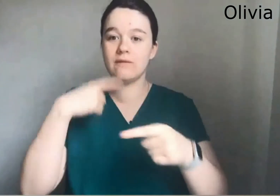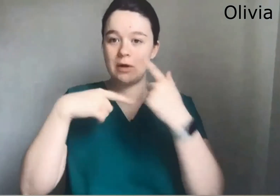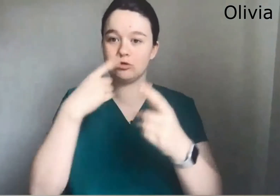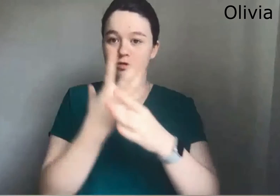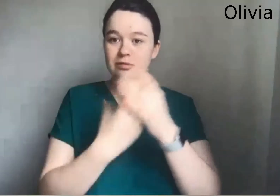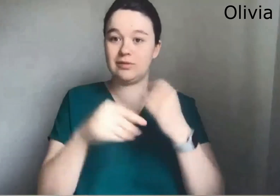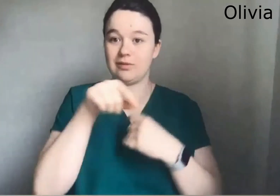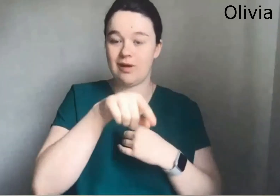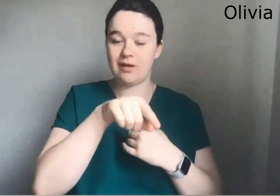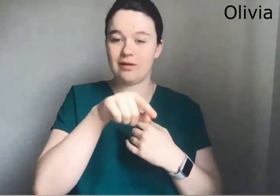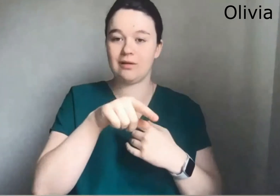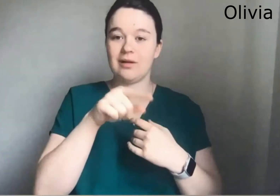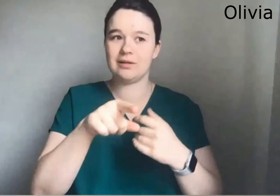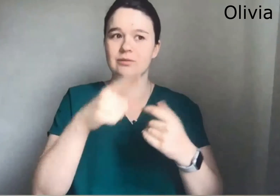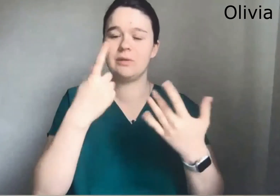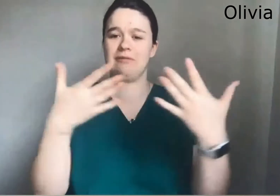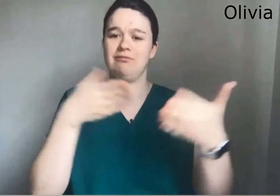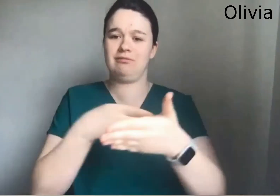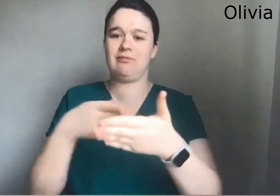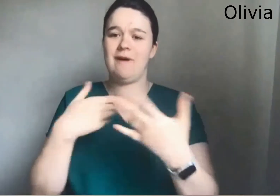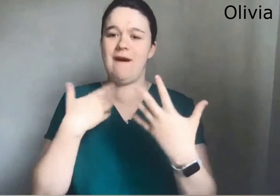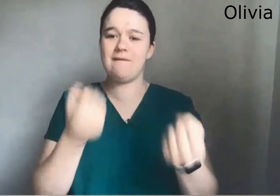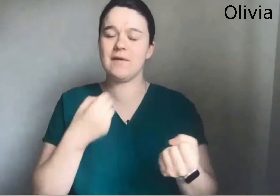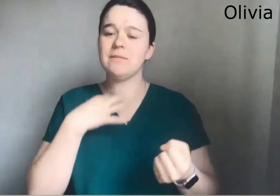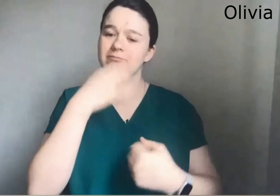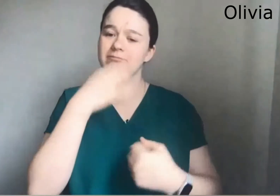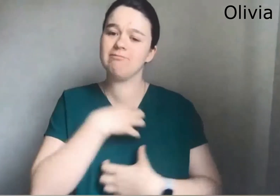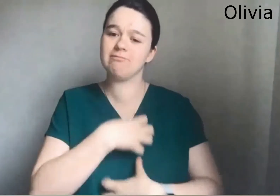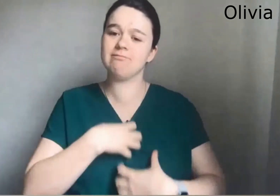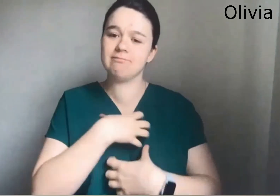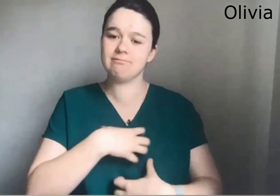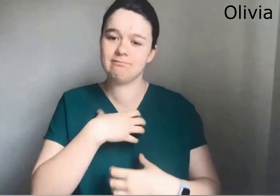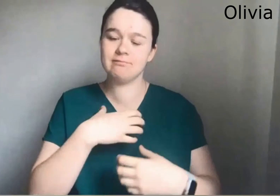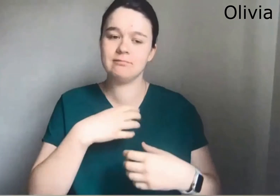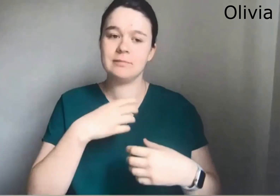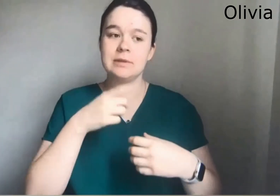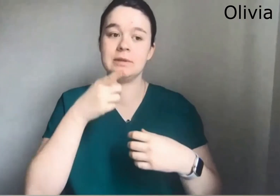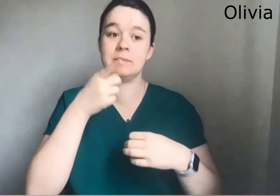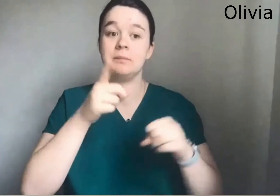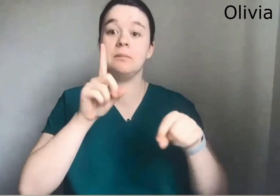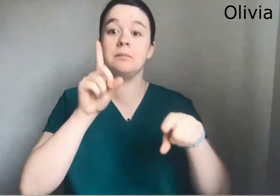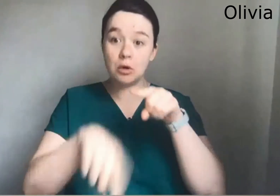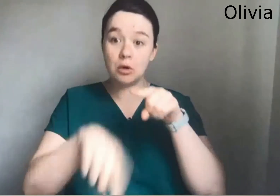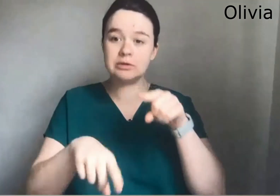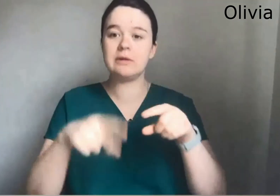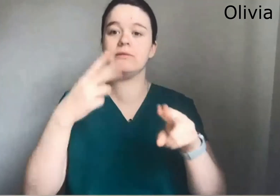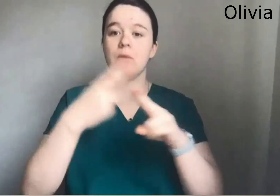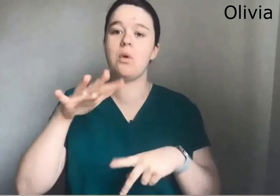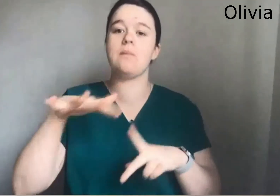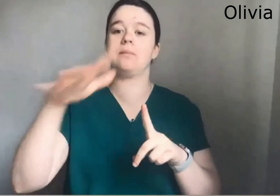And I will miss out on a lot of information and resources that way those are probably the biggest barriers and frustrations that I have